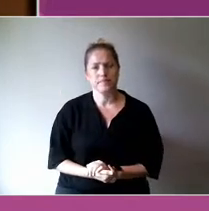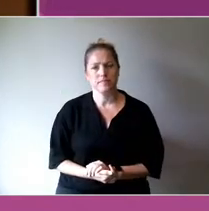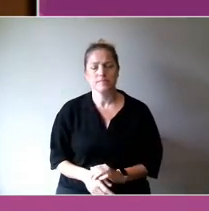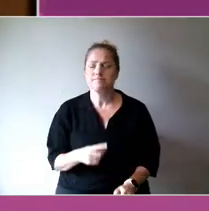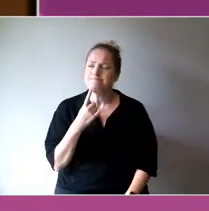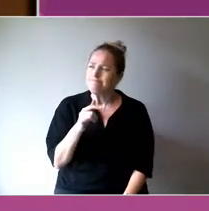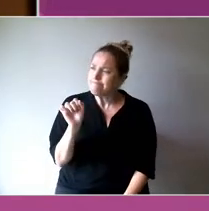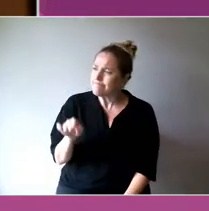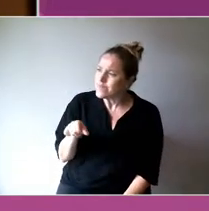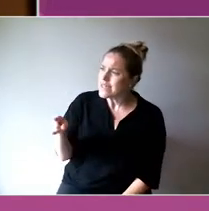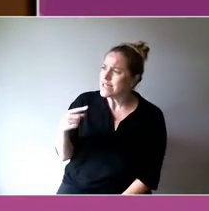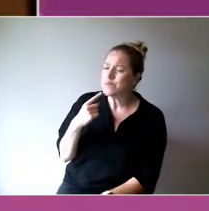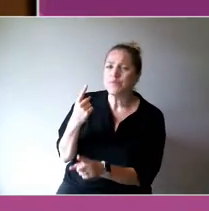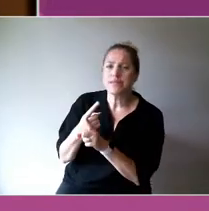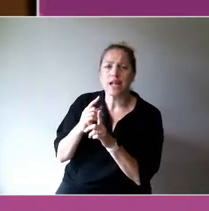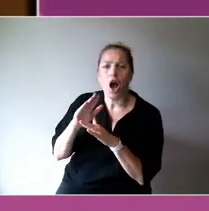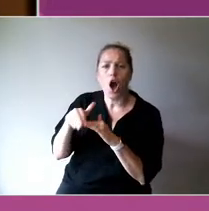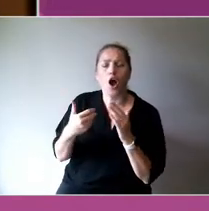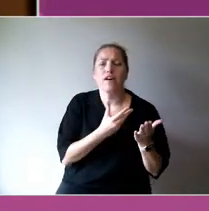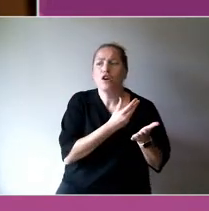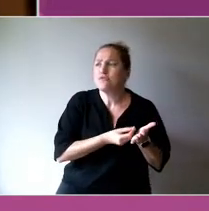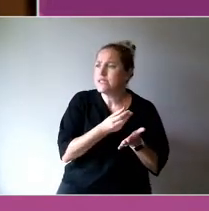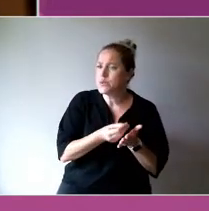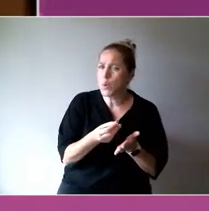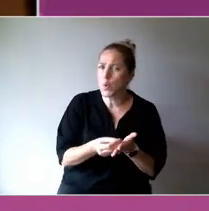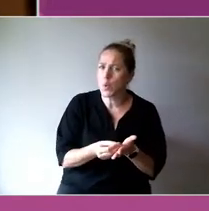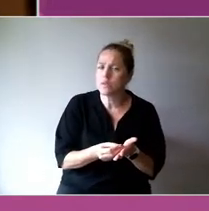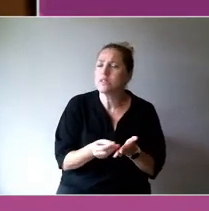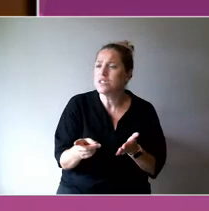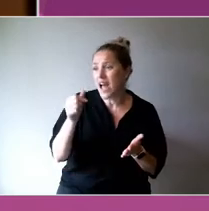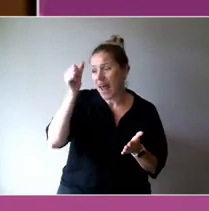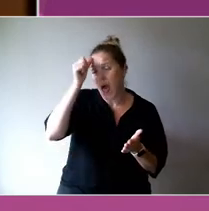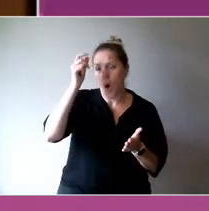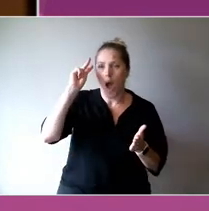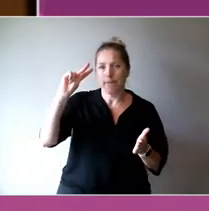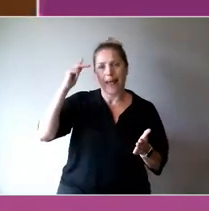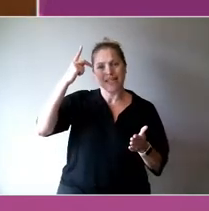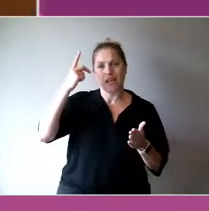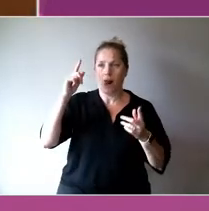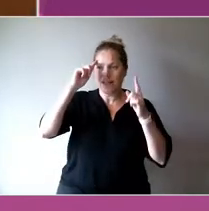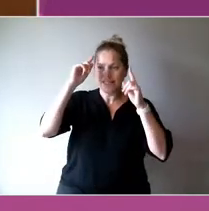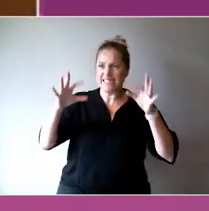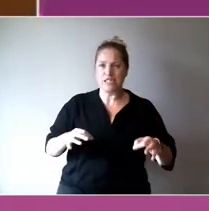the political decision-makers, instantly their shoulders will tense and they're waiting for the ask.